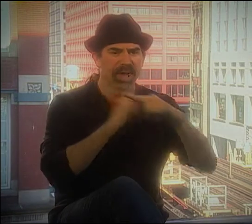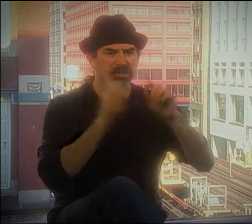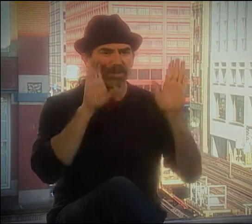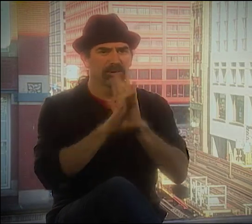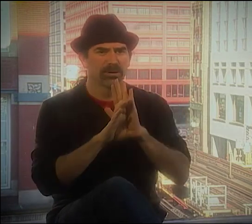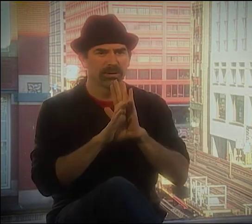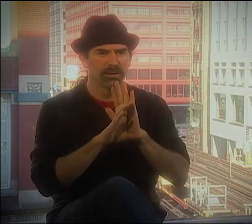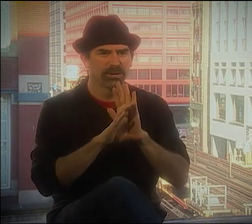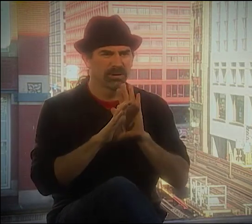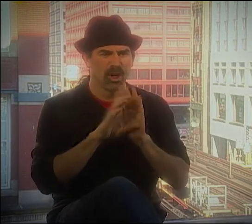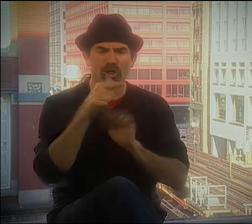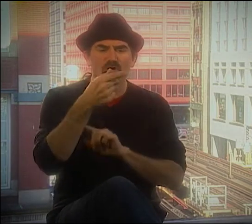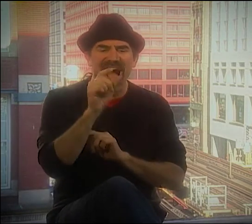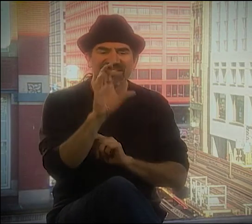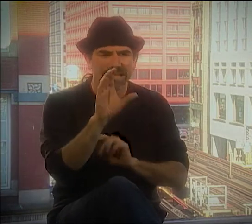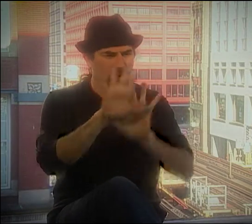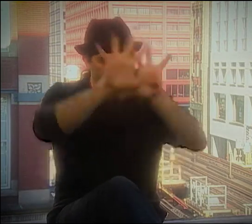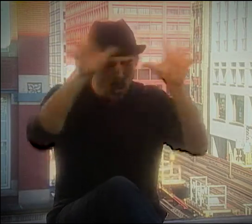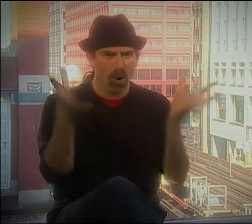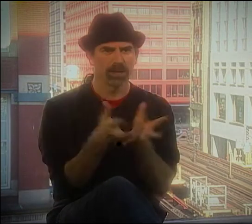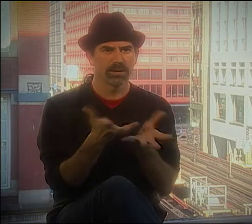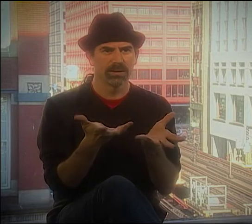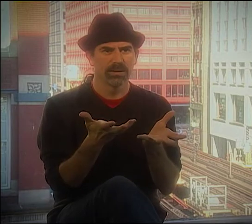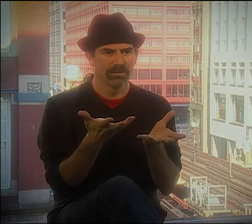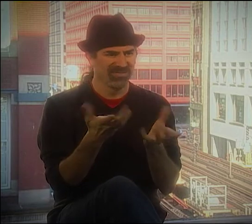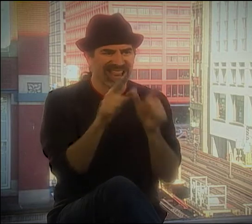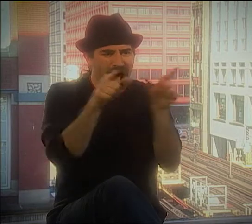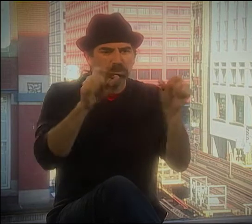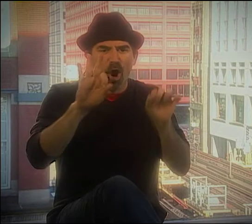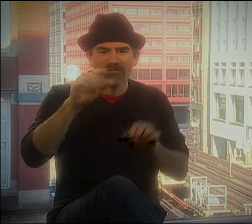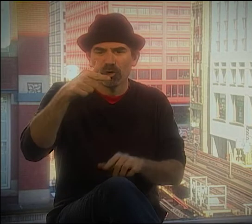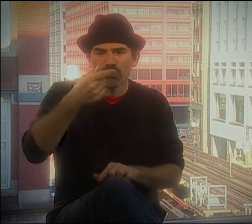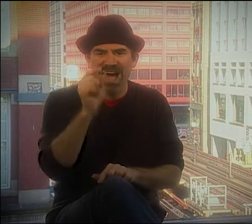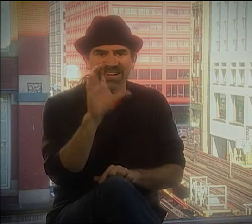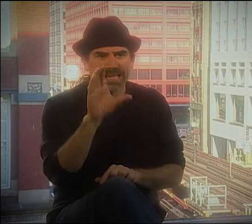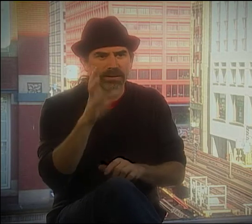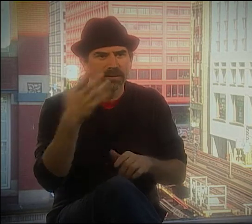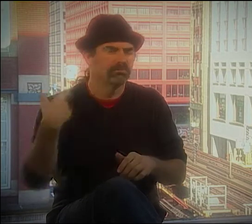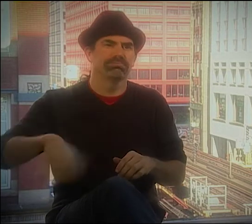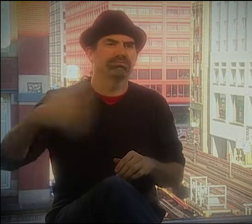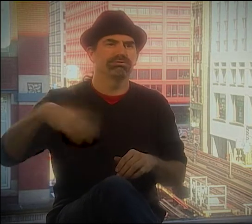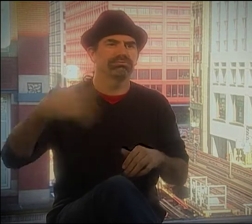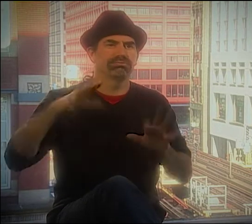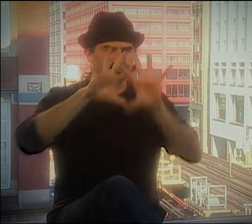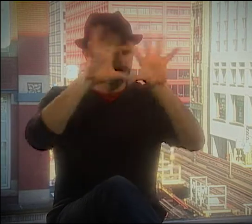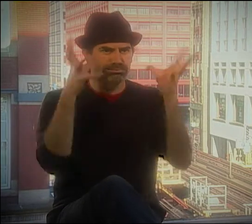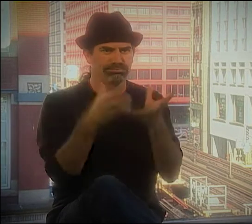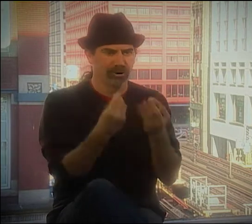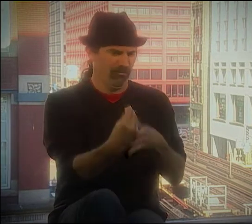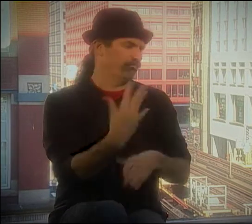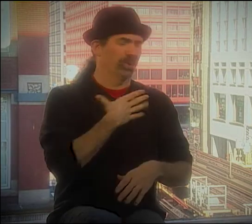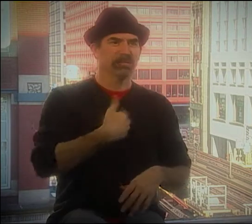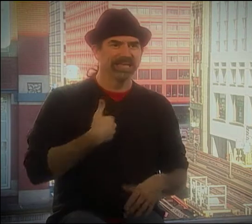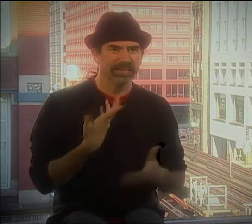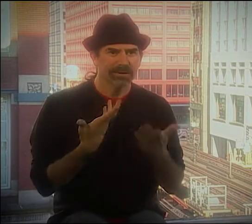AND THEN YOU'D HAVE THE WORDS AND THE PICTURES, THE WHOLE GRAPHIC THING ALL AT ONCE-- YOU KNOW, A GRAPHIC LANGUAGE ALL RIGHT THERE.